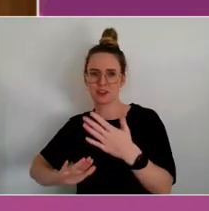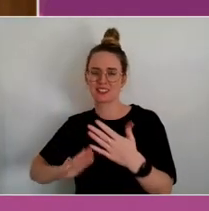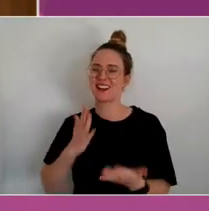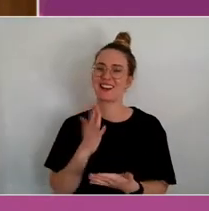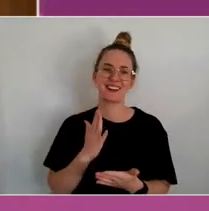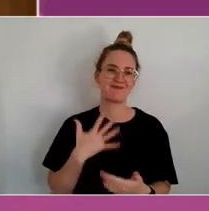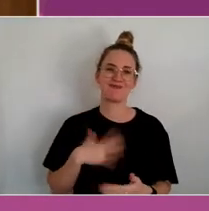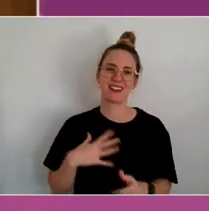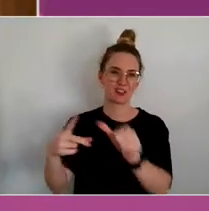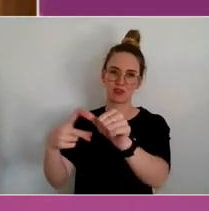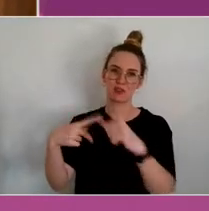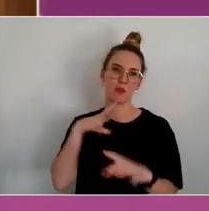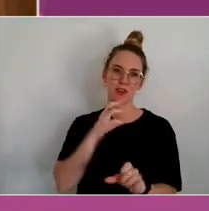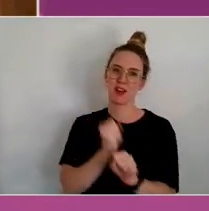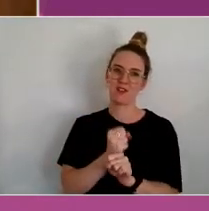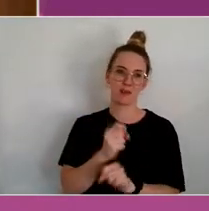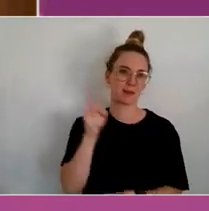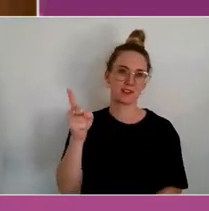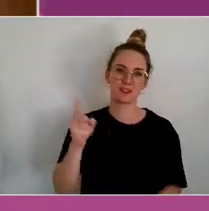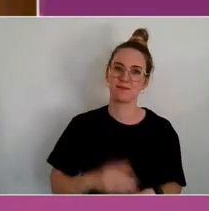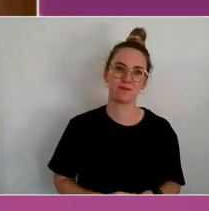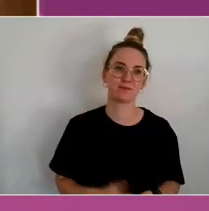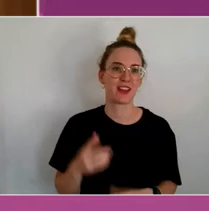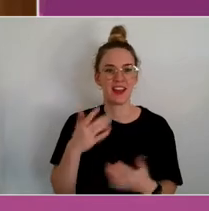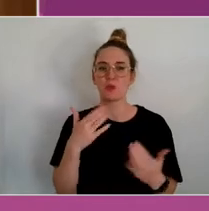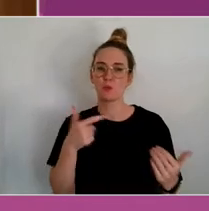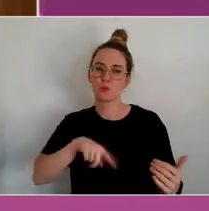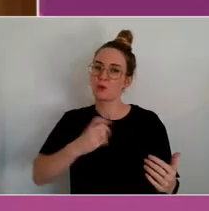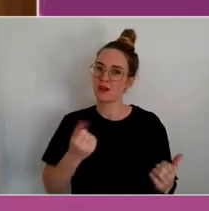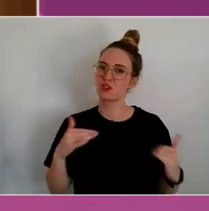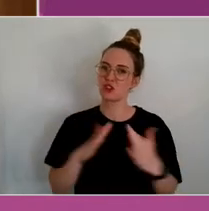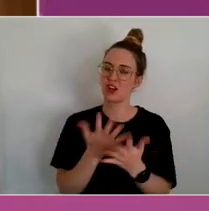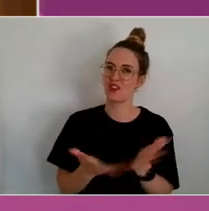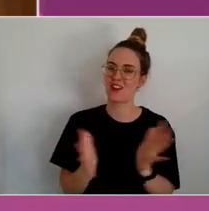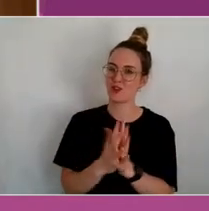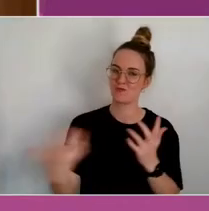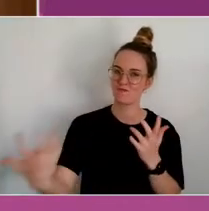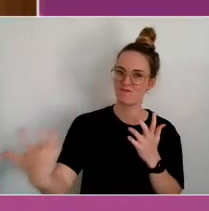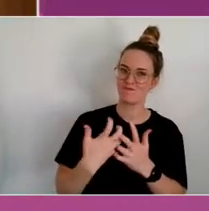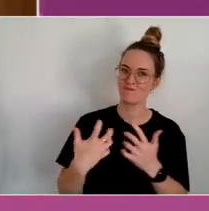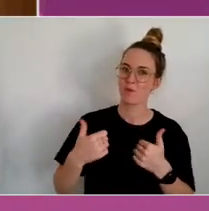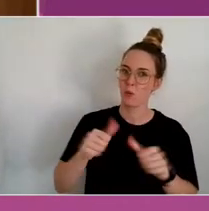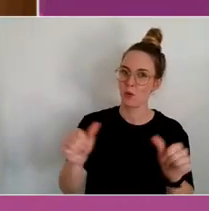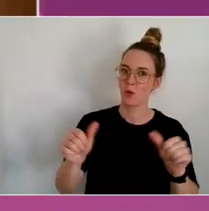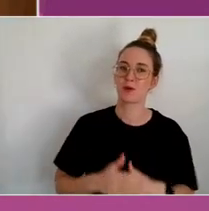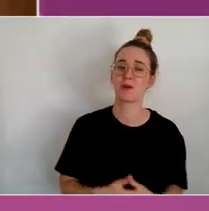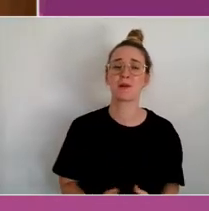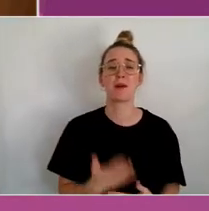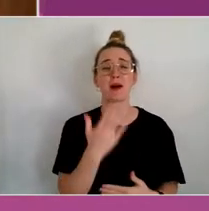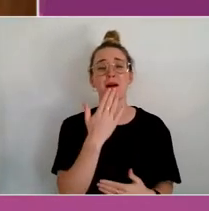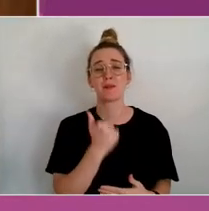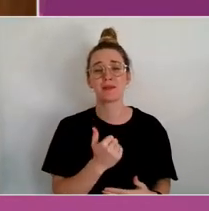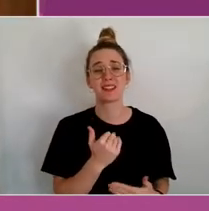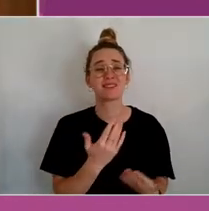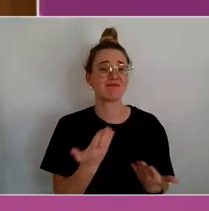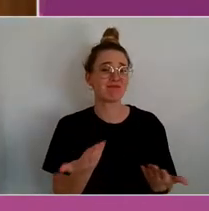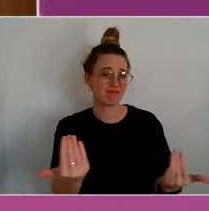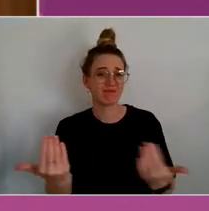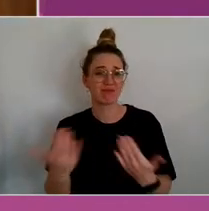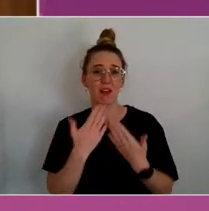There's a big challenge ahead in how we make that work. Please do join me in thanking our wonderful panellists and facilitator today for sharing